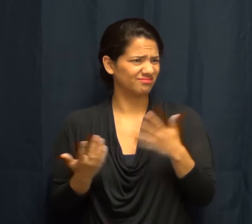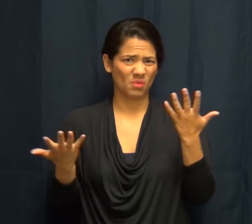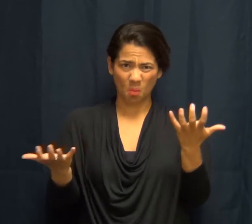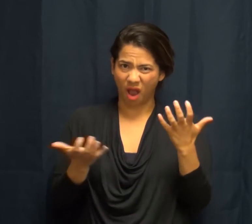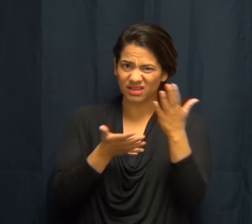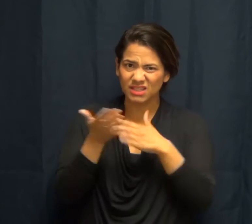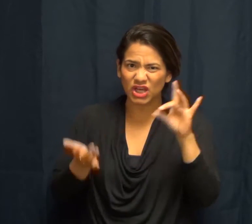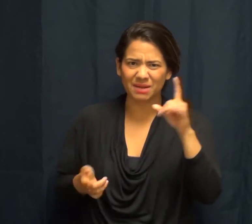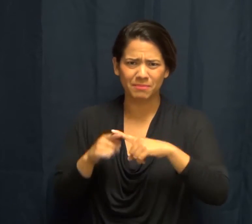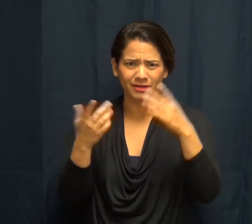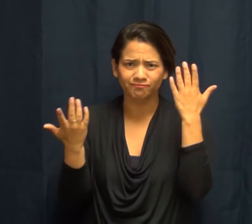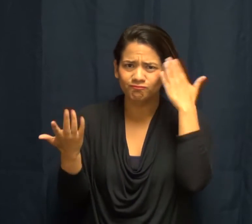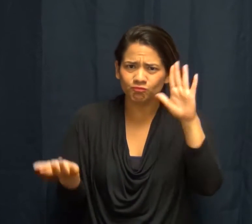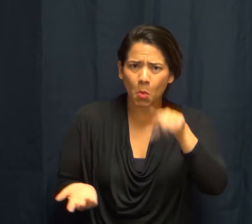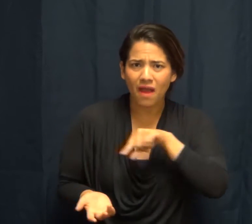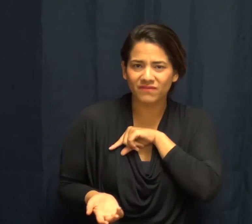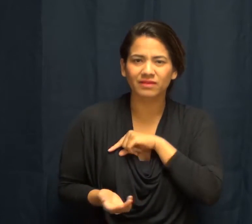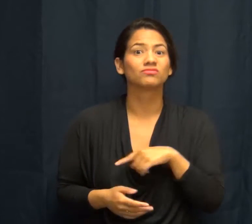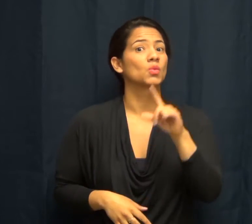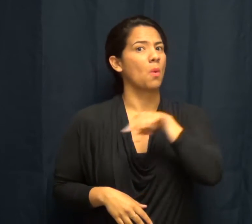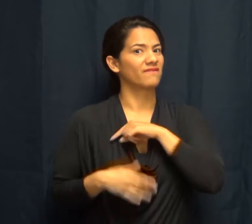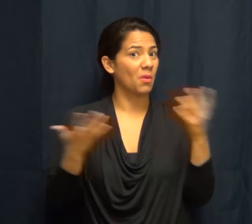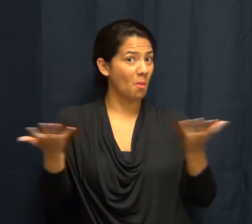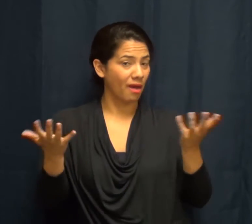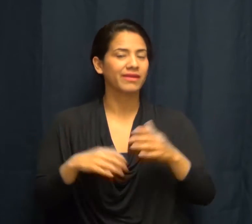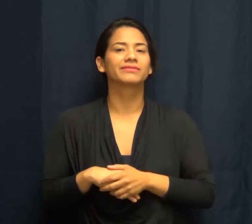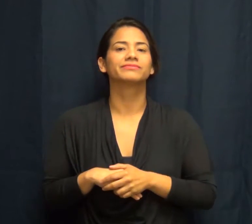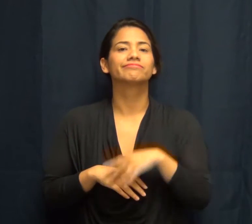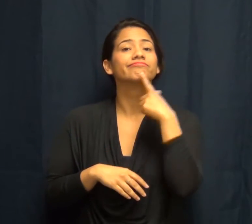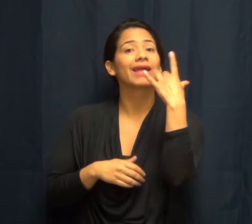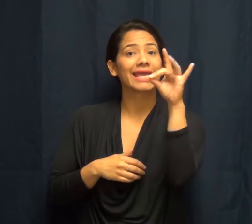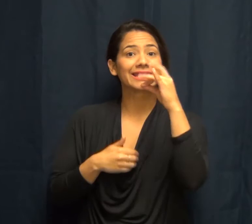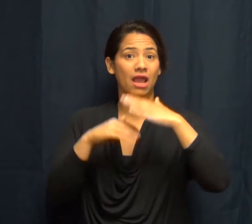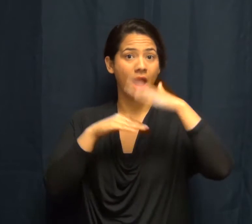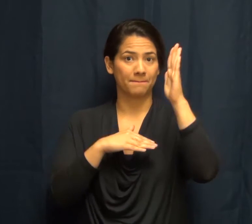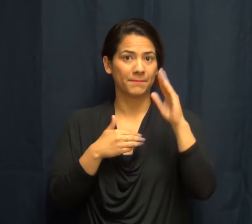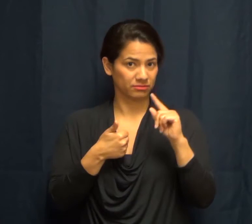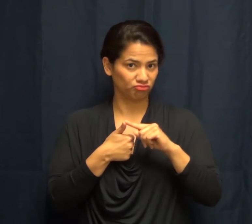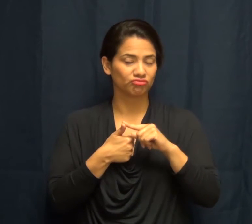Want Section 8 but doesn't know how to qualify? Qualifications to apply: 1. Must be 18 years old or older